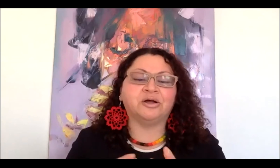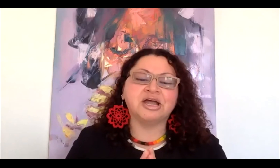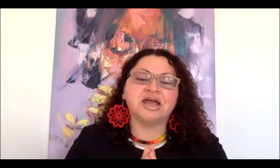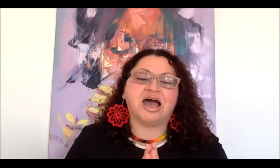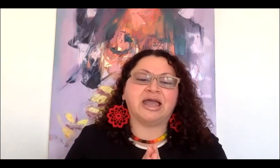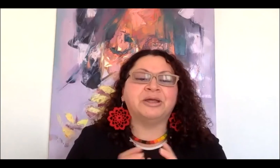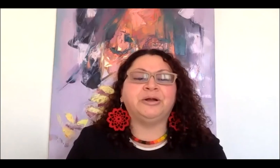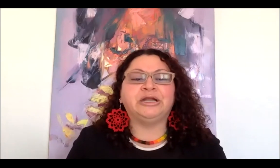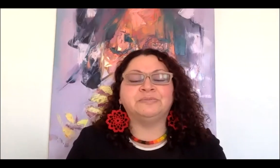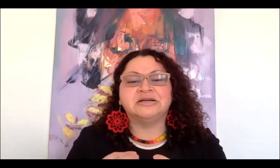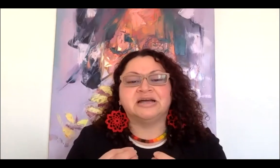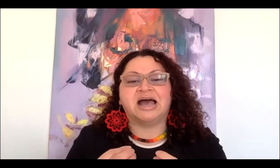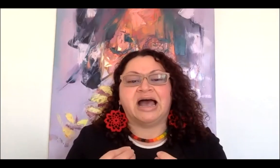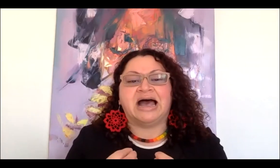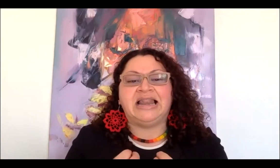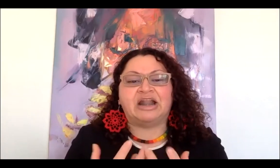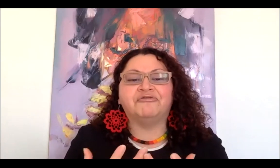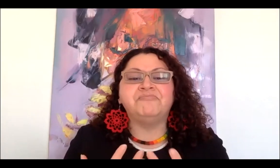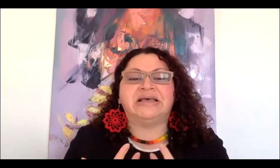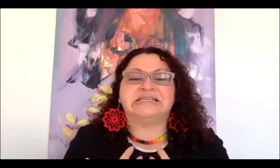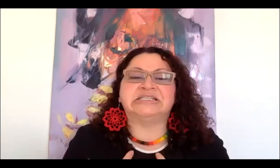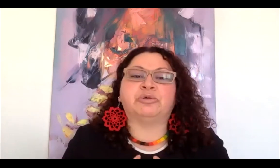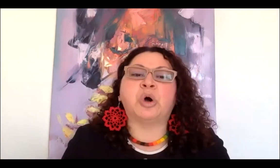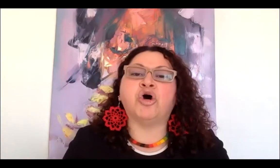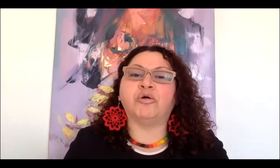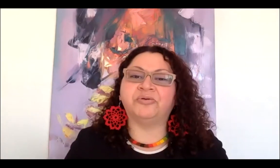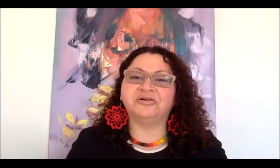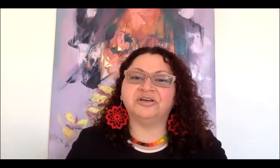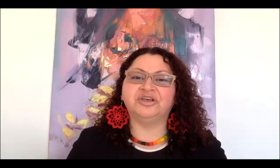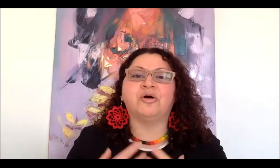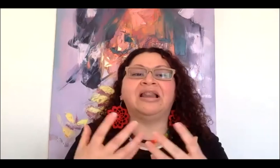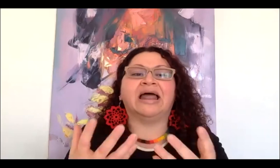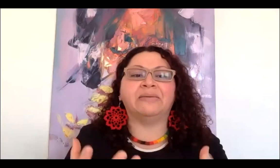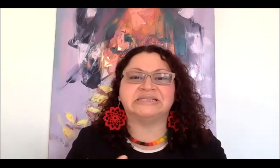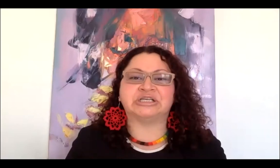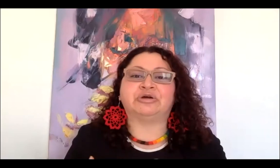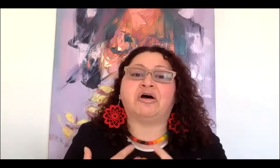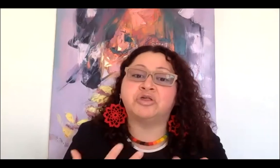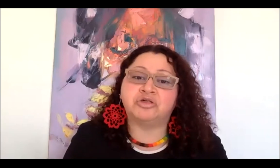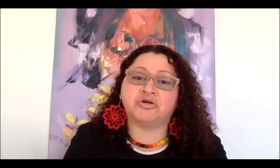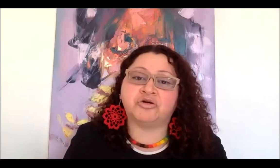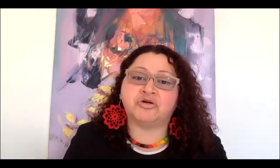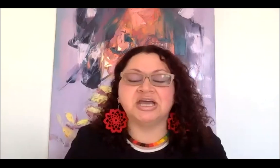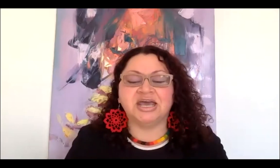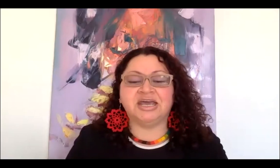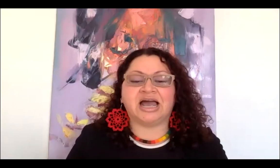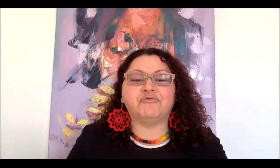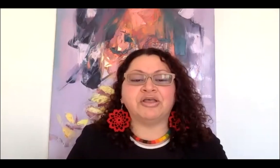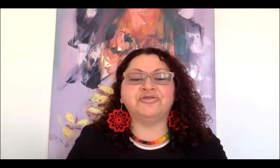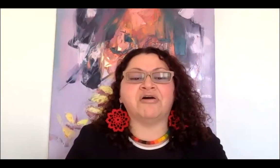I am hearing a lot of messages of hope, a lot of messages of joy, and I want to